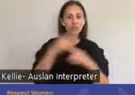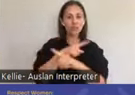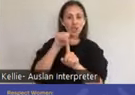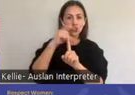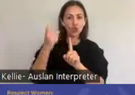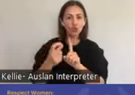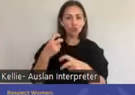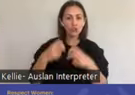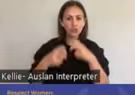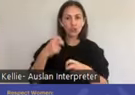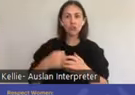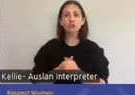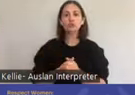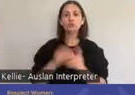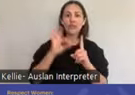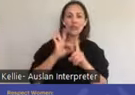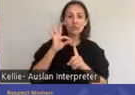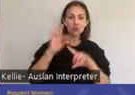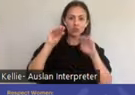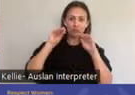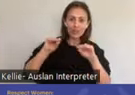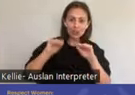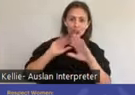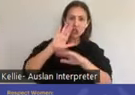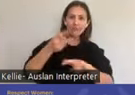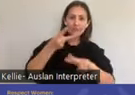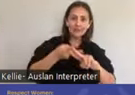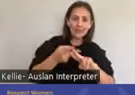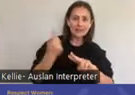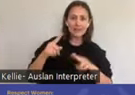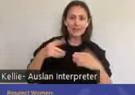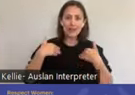prevention of violence against women, mental health and well-being and women